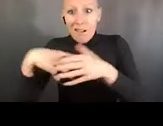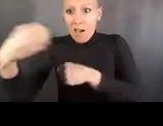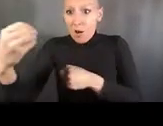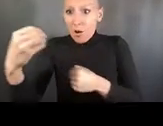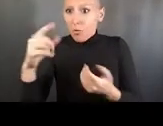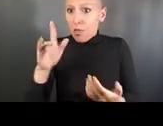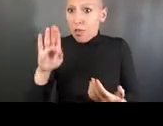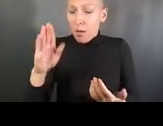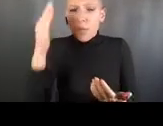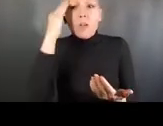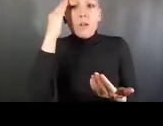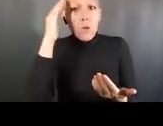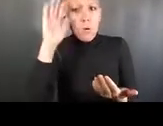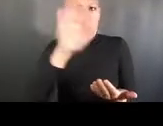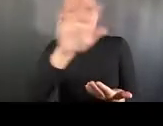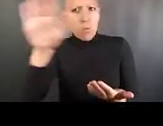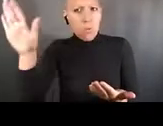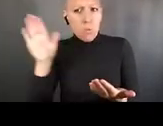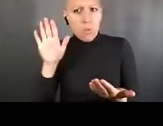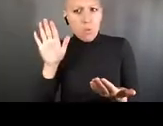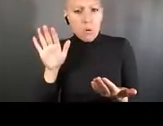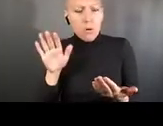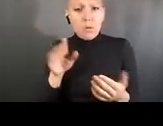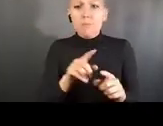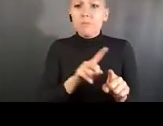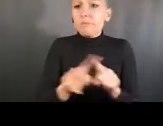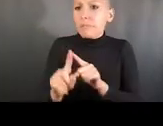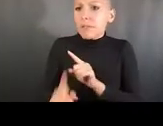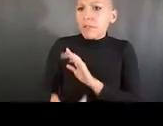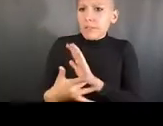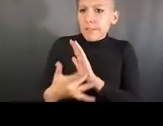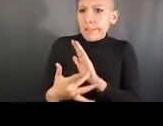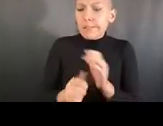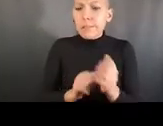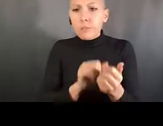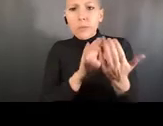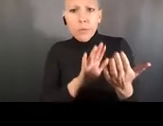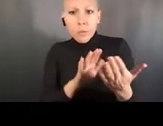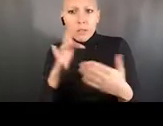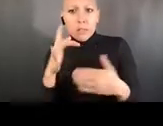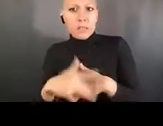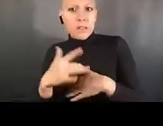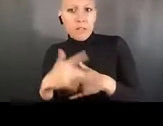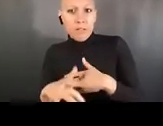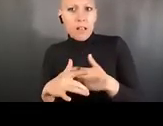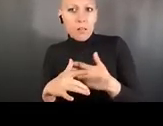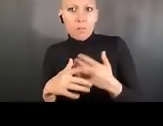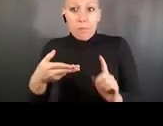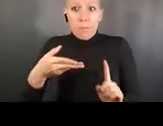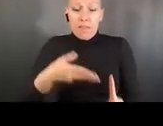for trying to do that at their own institutions. One organization I should certainly give a lot of kudos